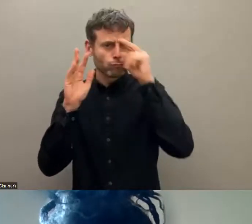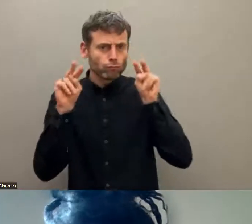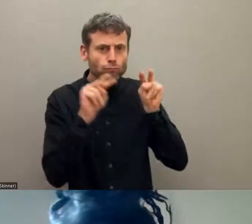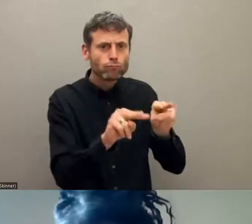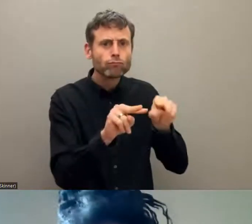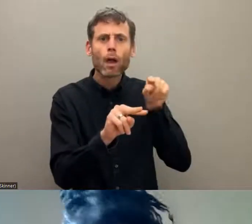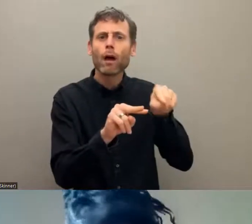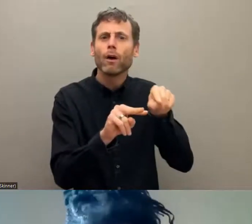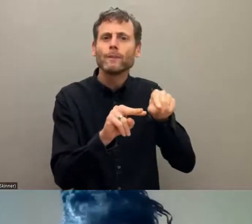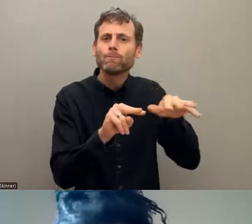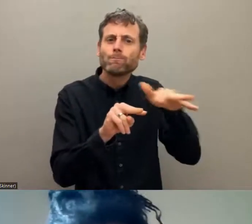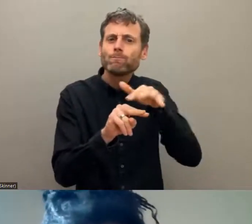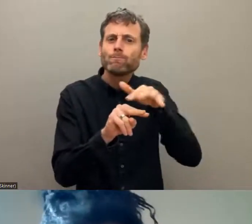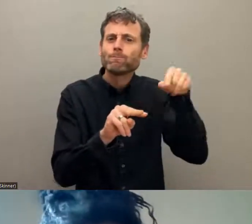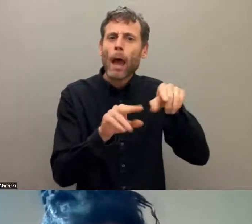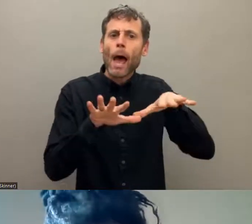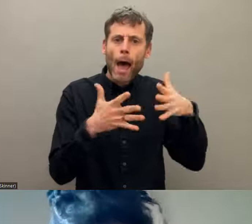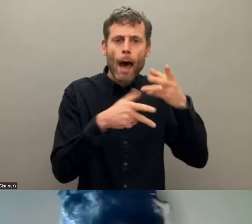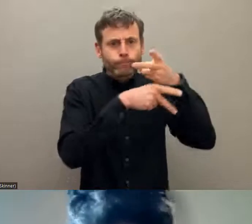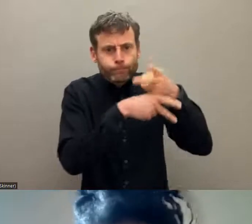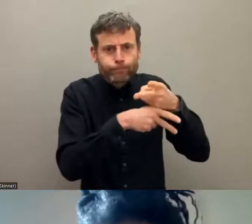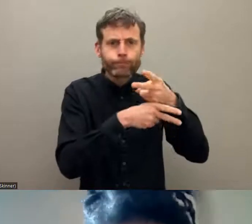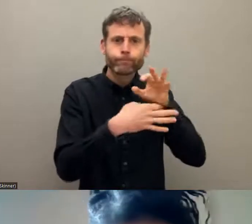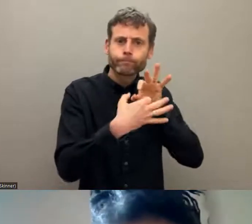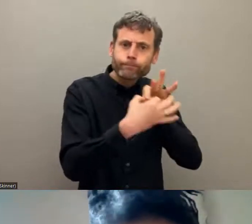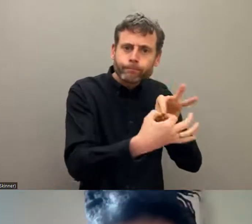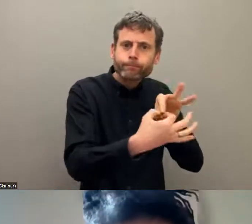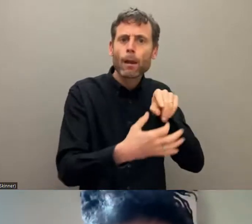is very linked with